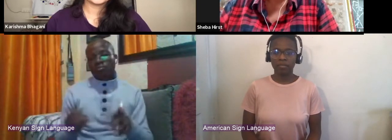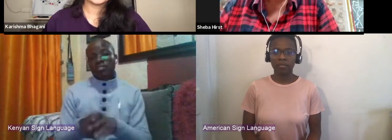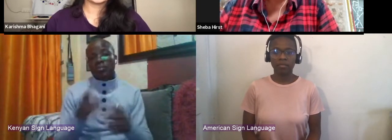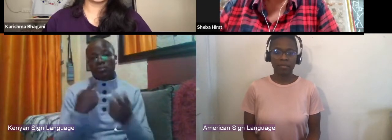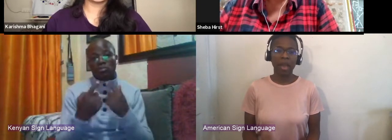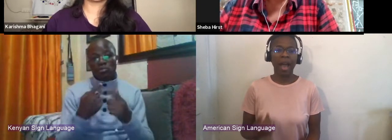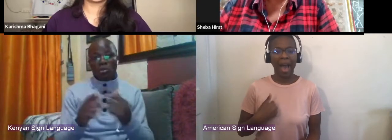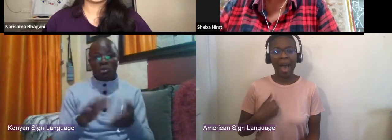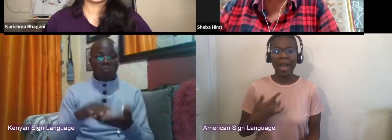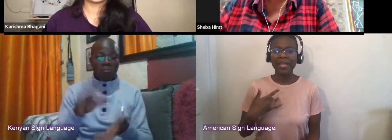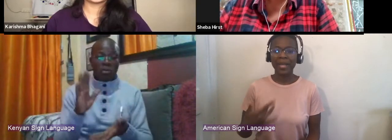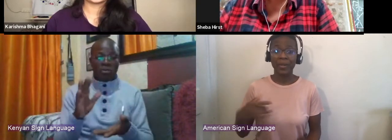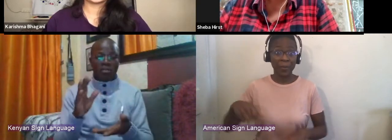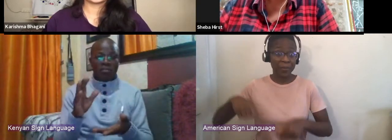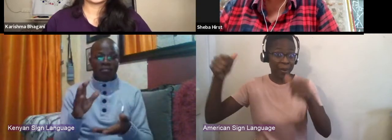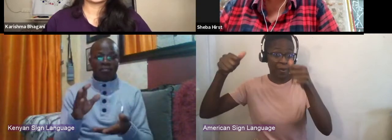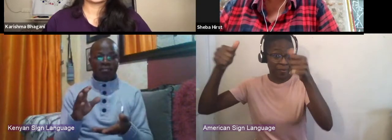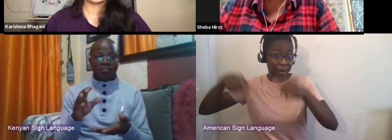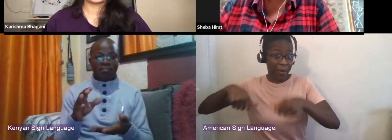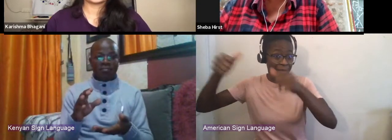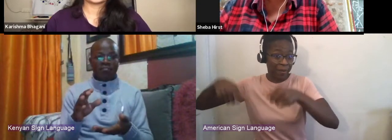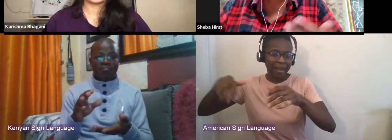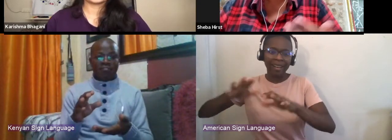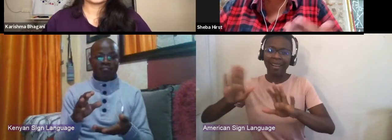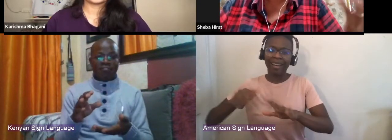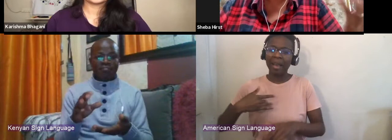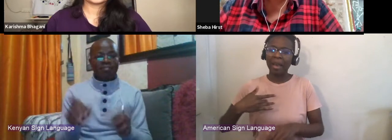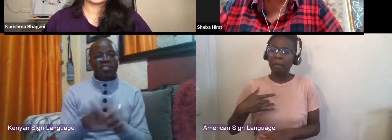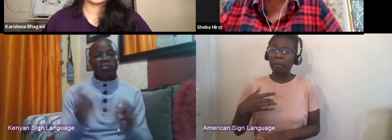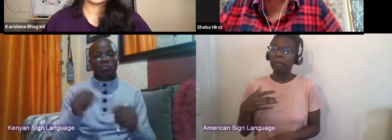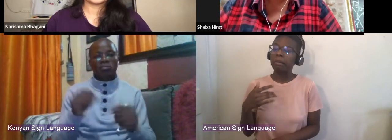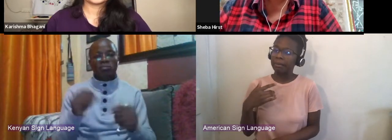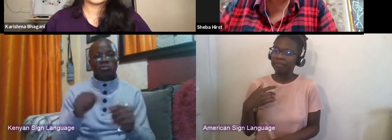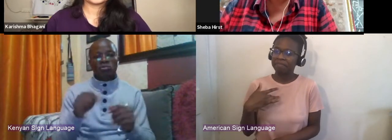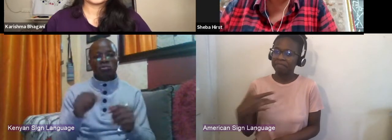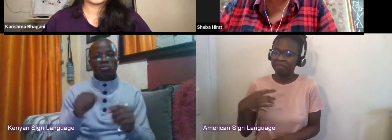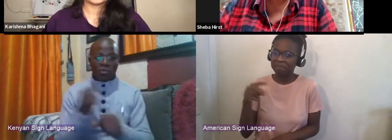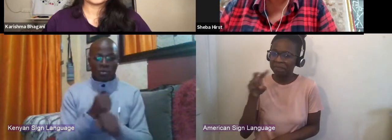but you can also find my work. You can also see a lot of our work through